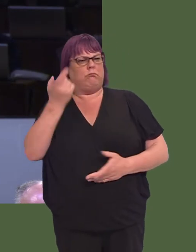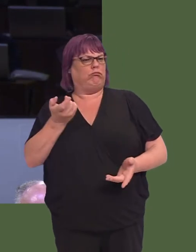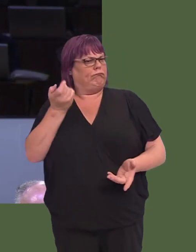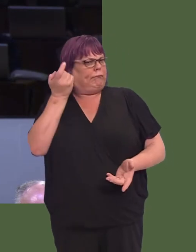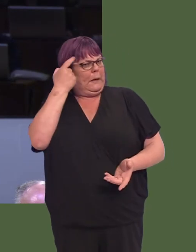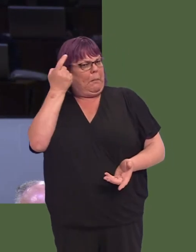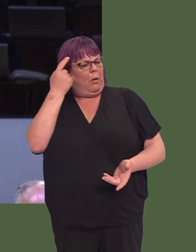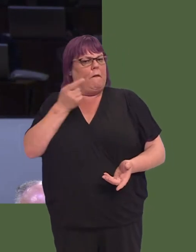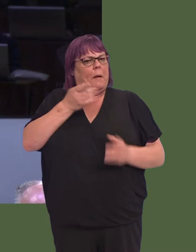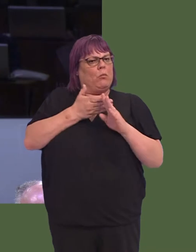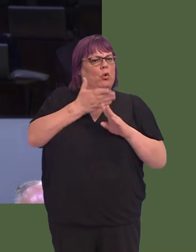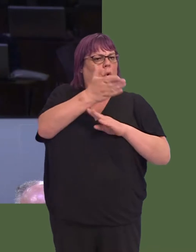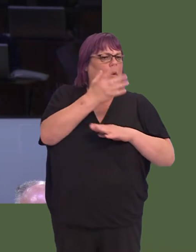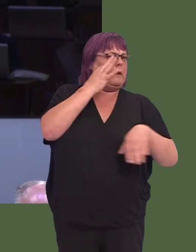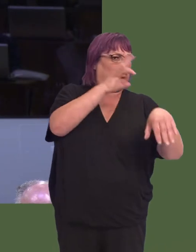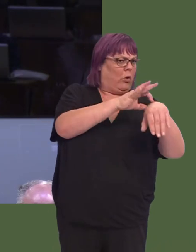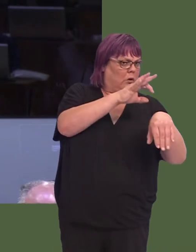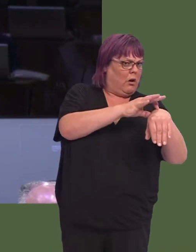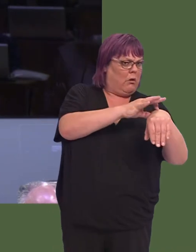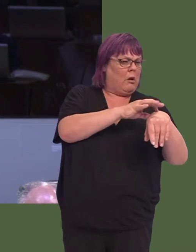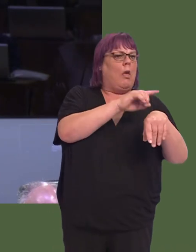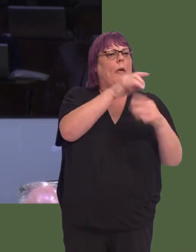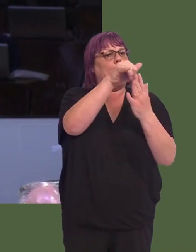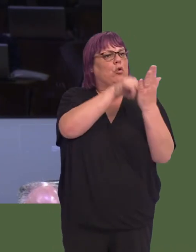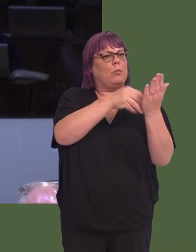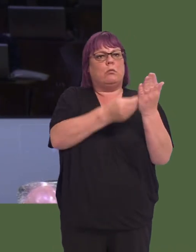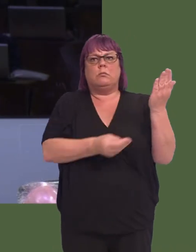It's clearly common sense, as far as I can see, for him to be able to collect his prescription